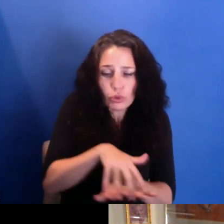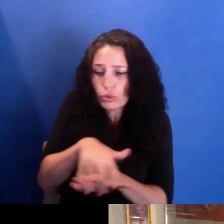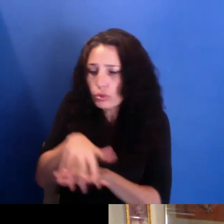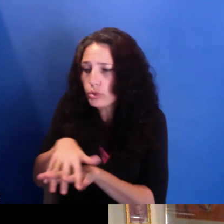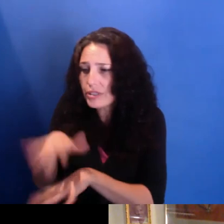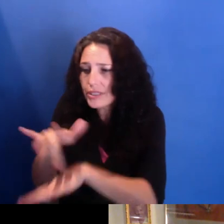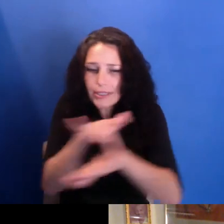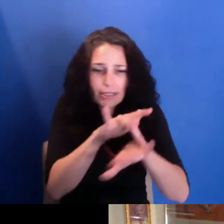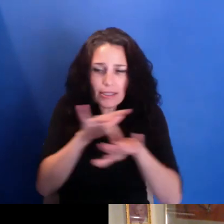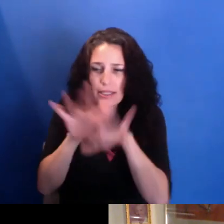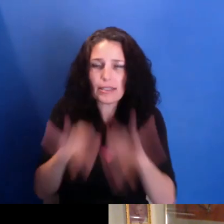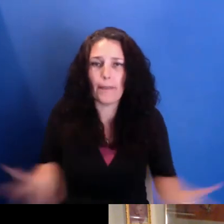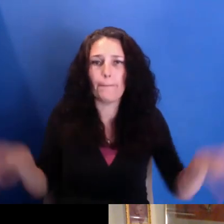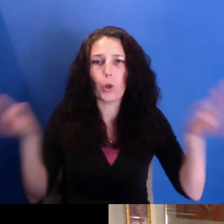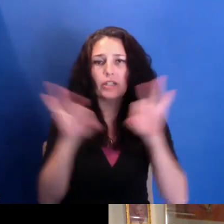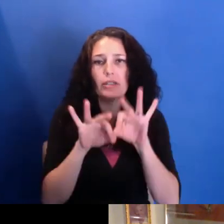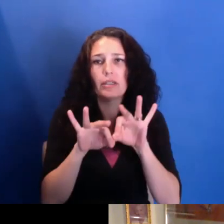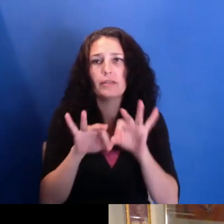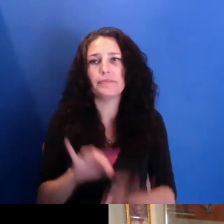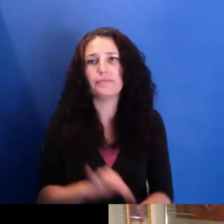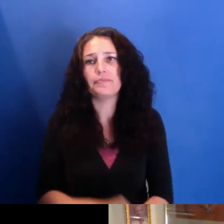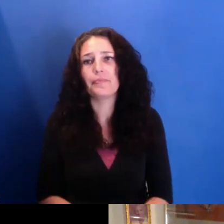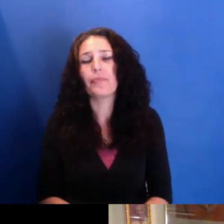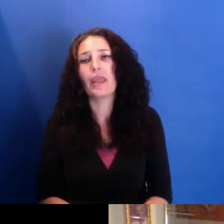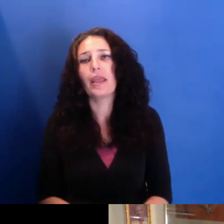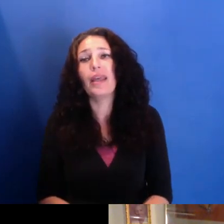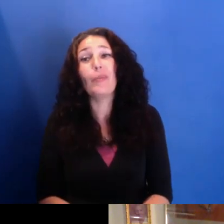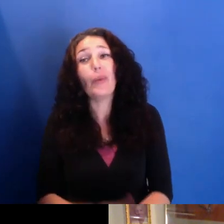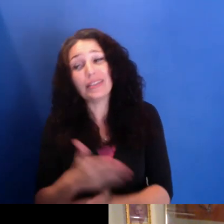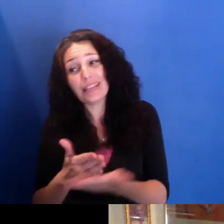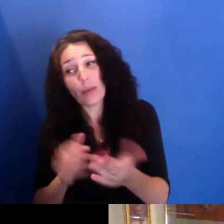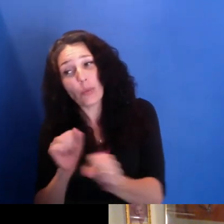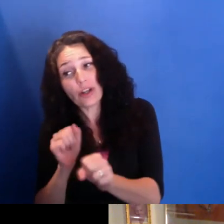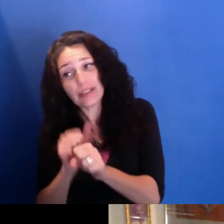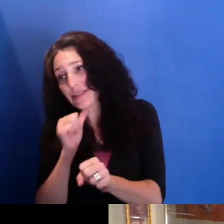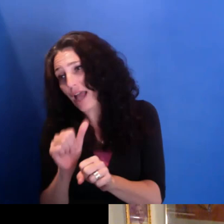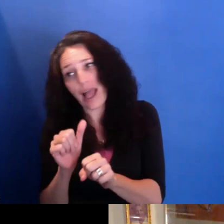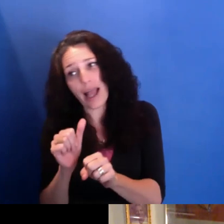it's not being made-- it's not being made for the marketplace. And it's not necessarily being made for people's careers.